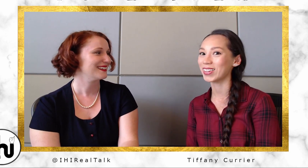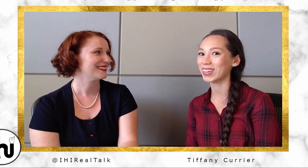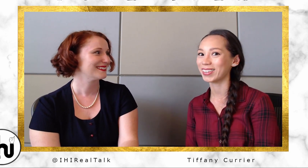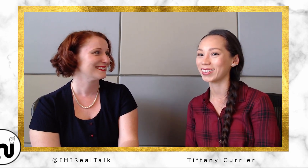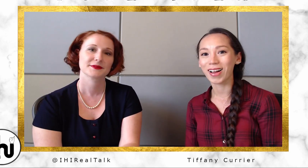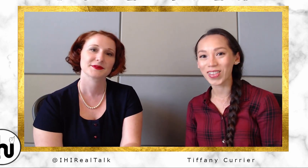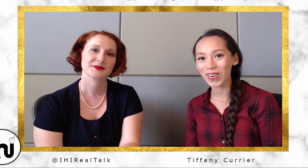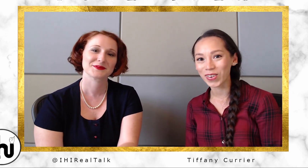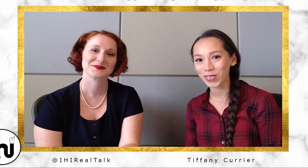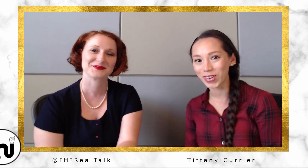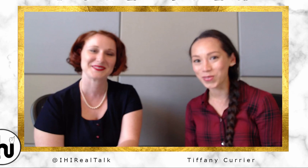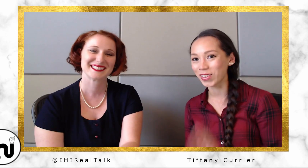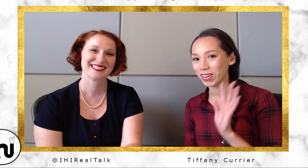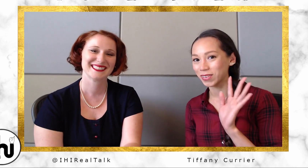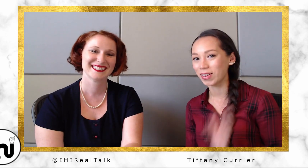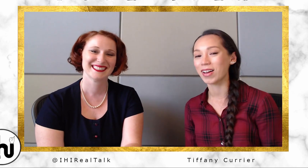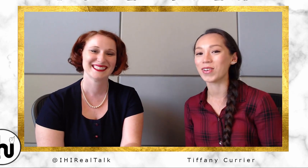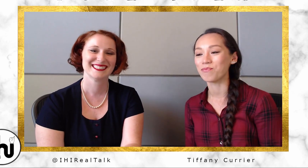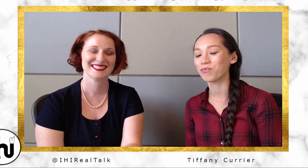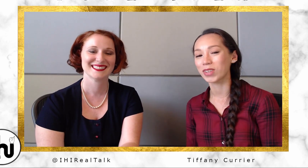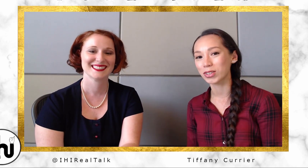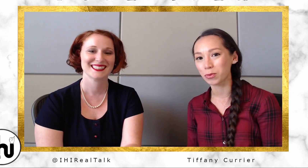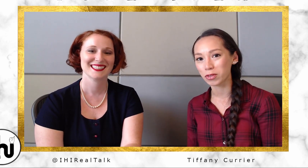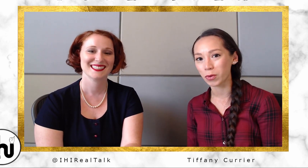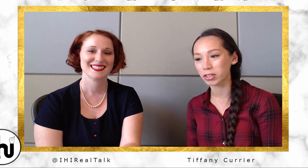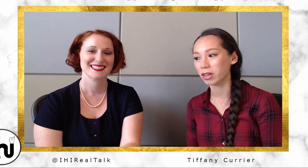Hello everyone, by the way. Thanks so much for watching.